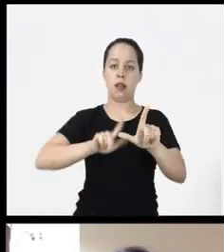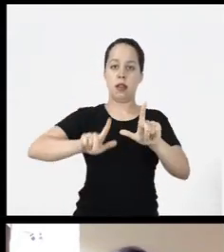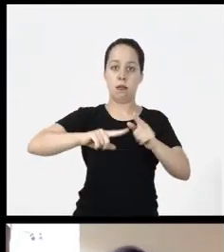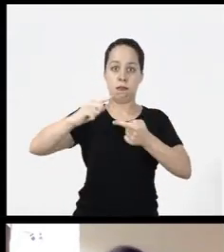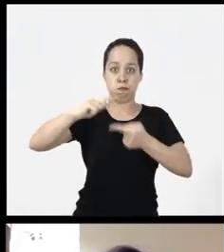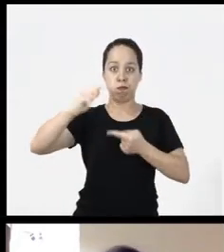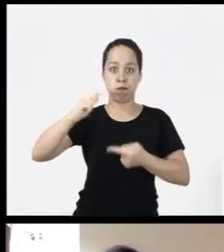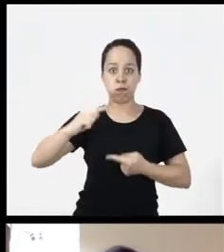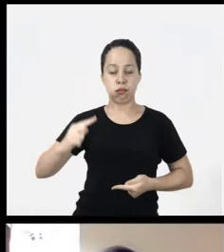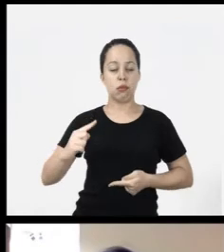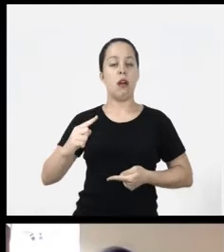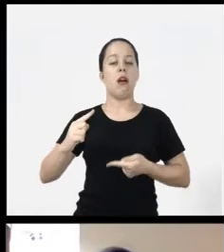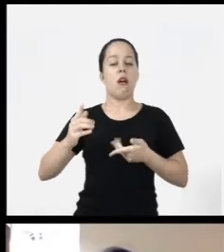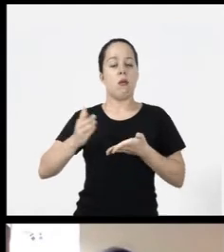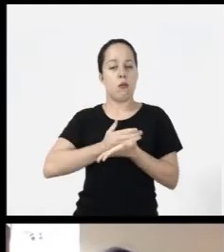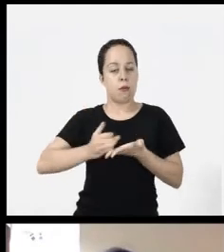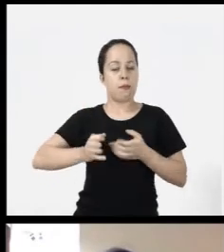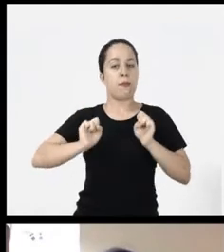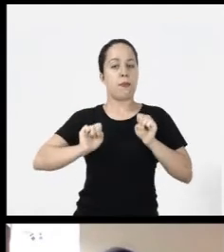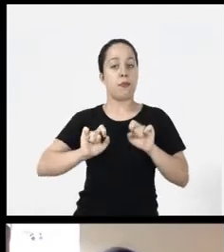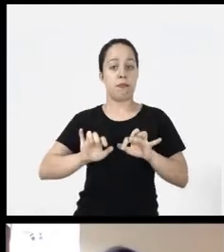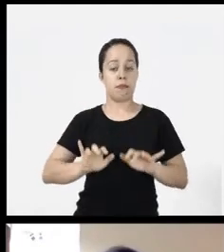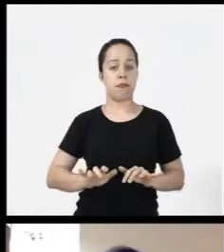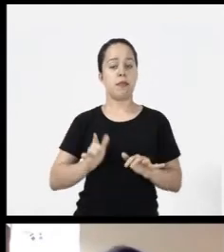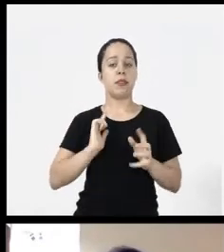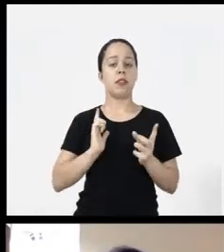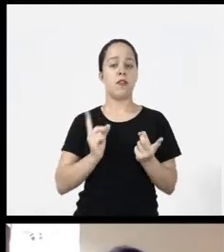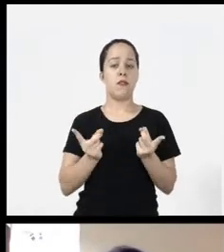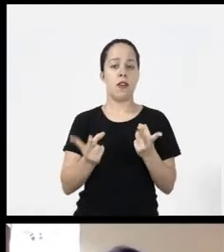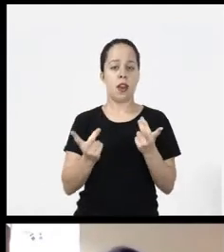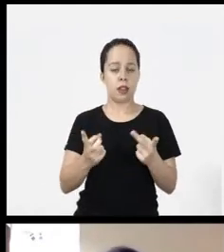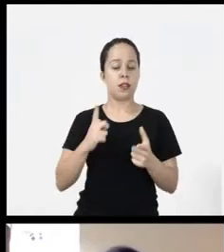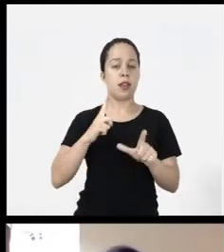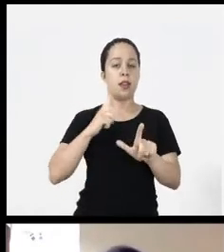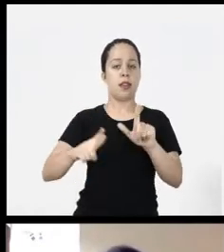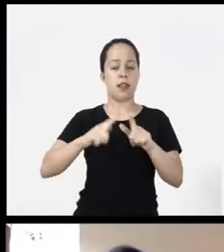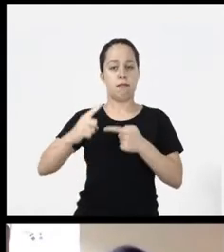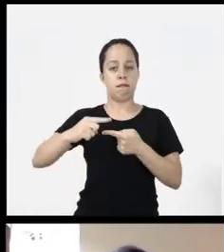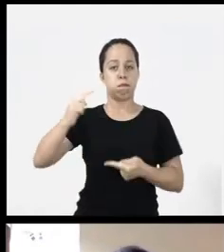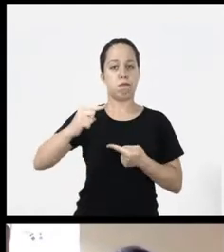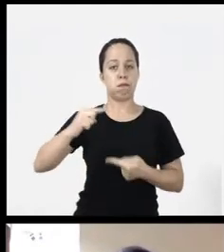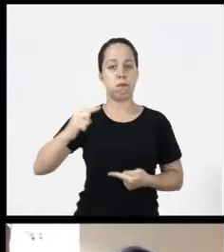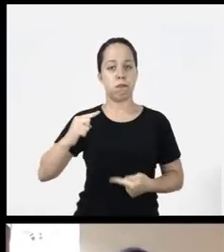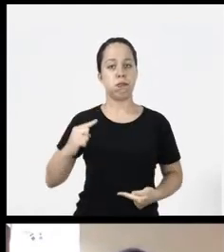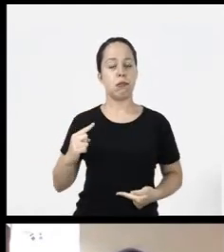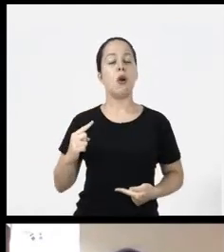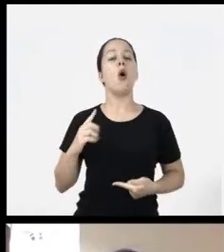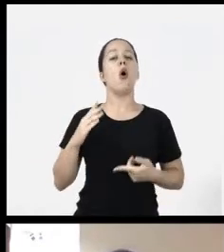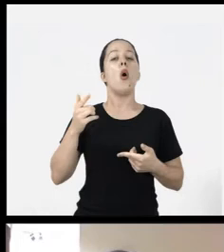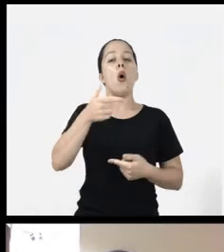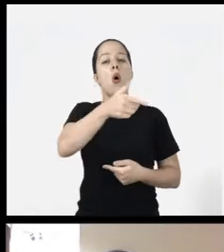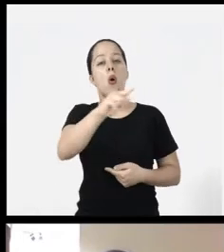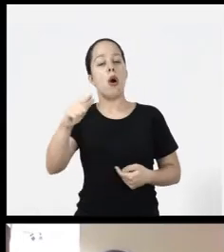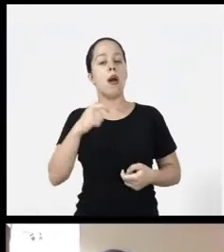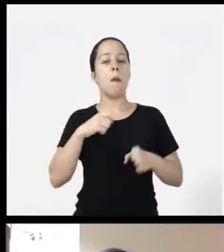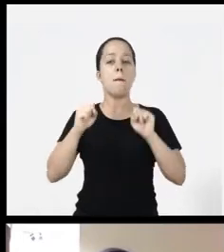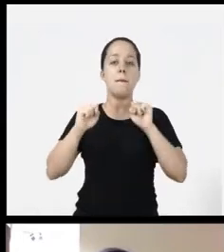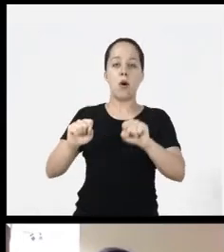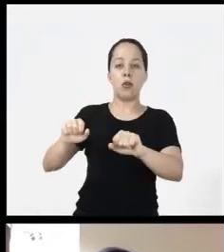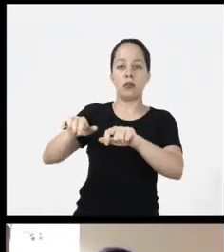The keyboard it is already marketed with enlarged letters, Others I can take a